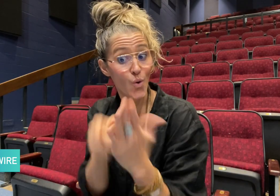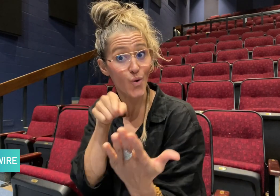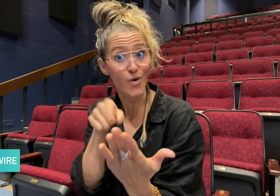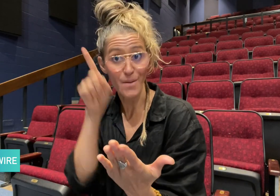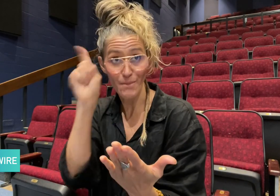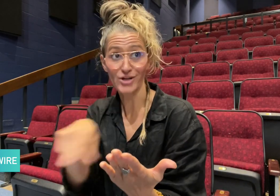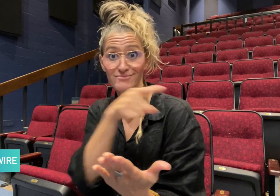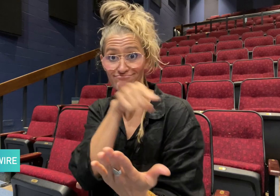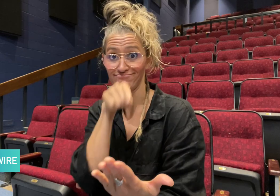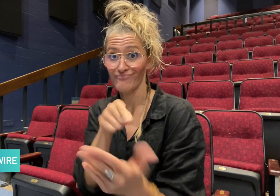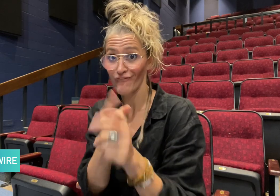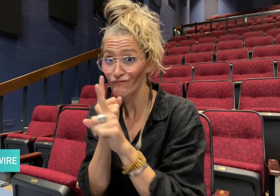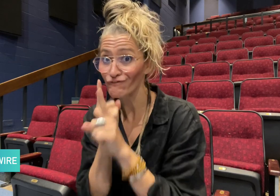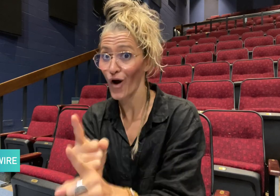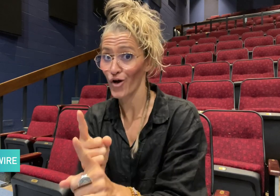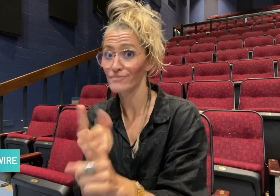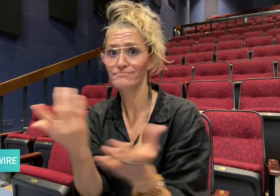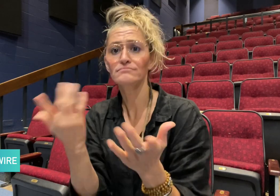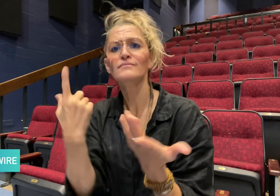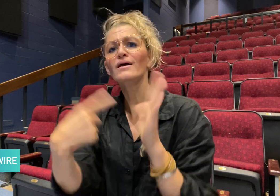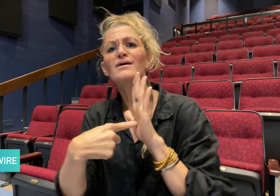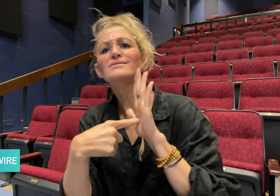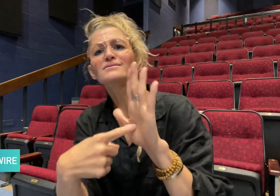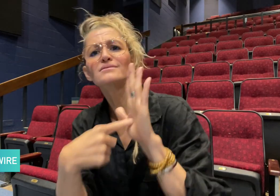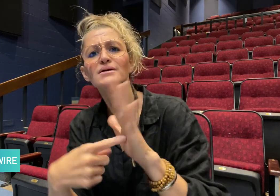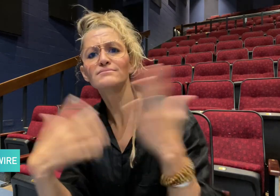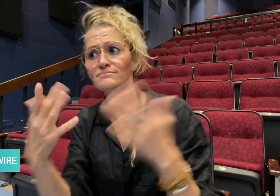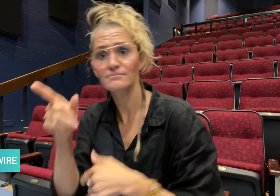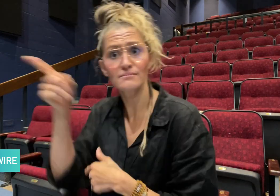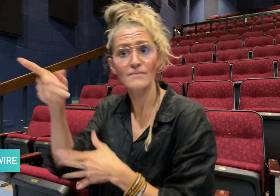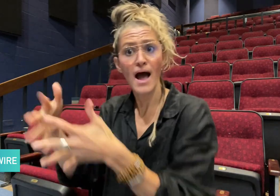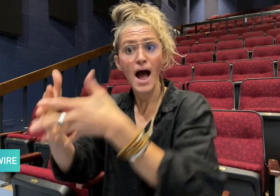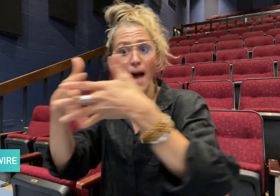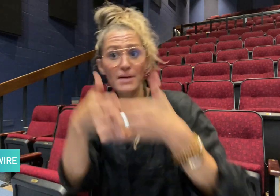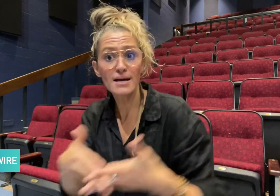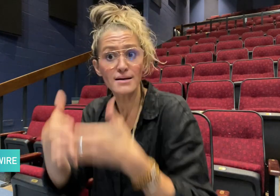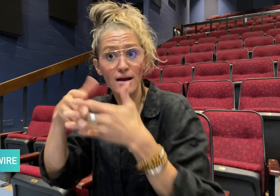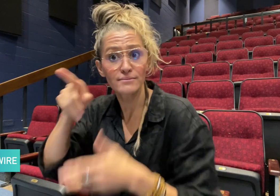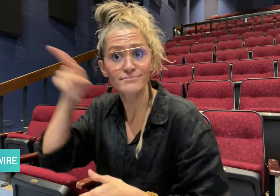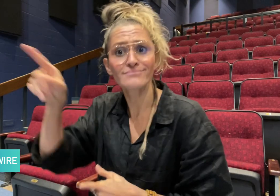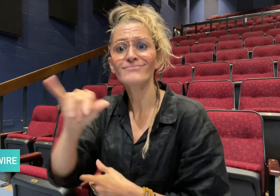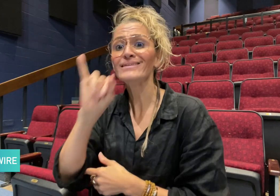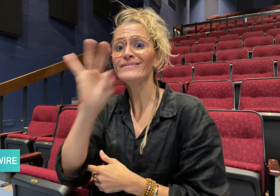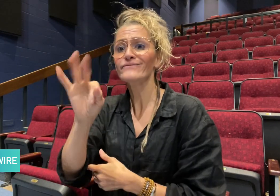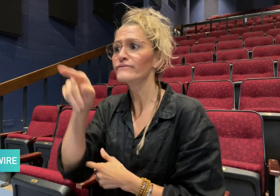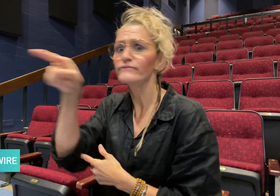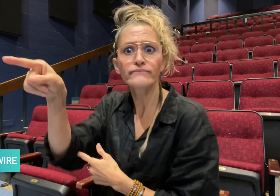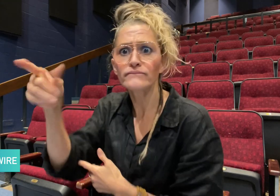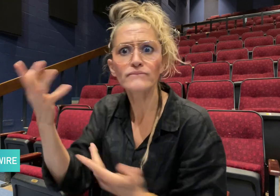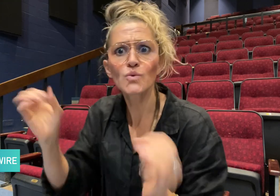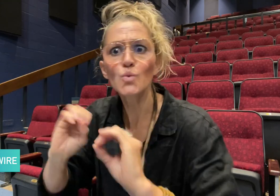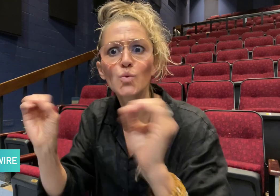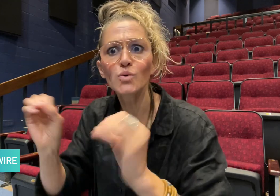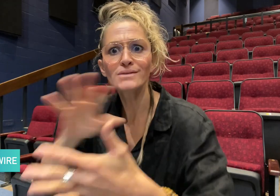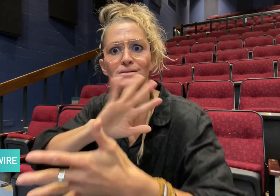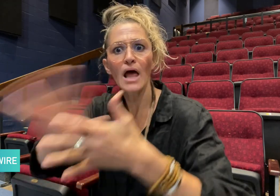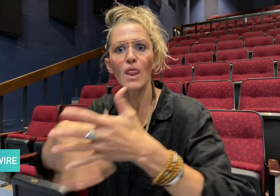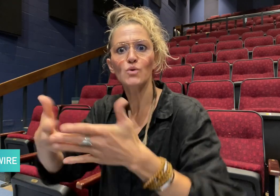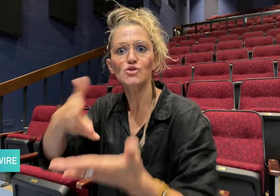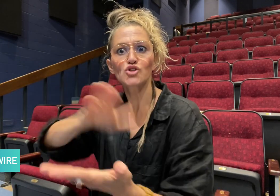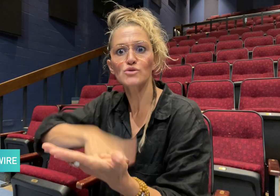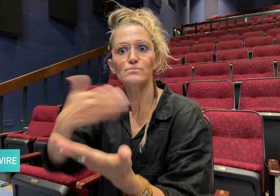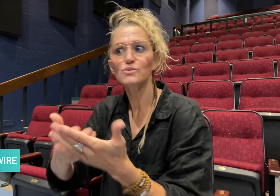is in that law. For example in America, they have the power